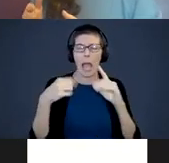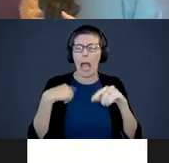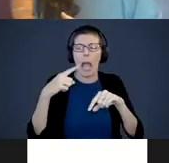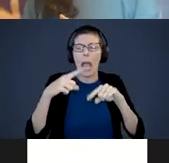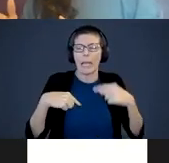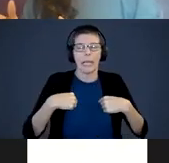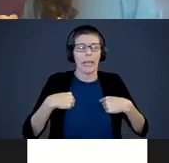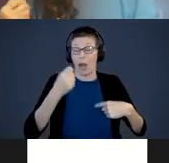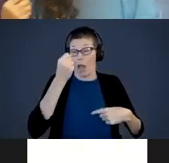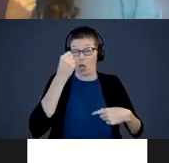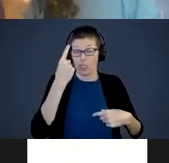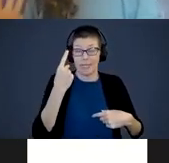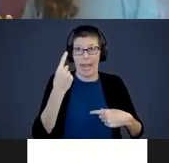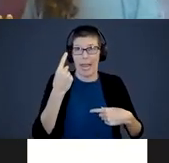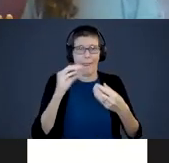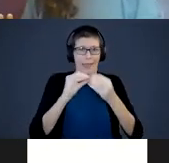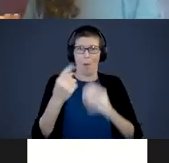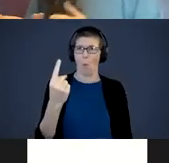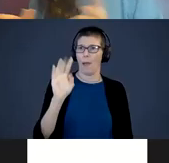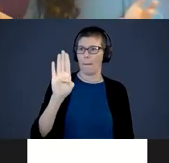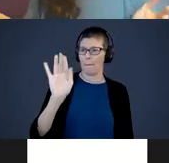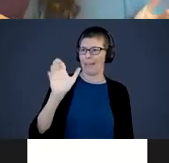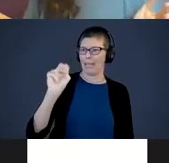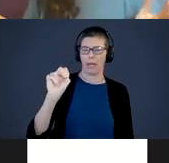a billion. Like if someone said they had a billion dollars, I have no idea how much